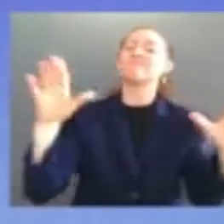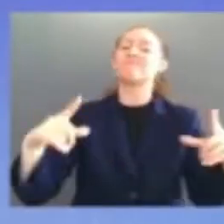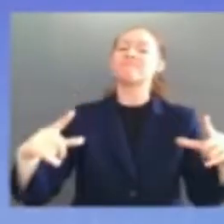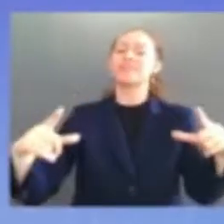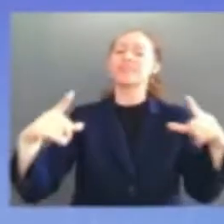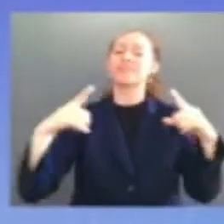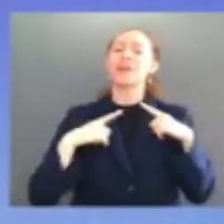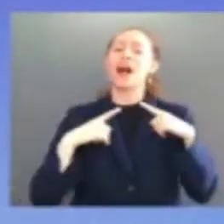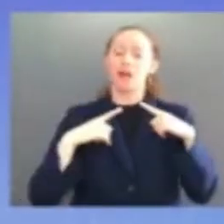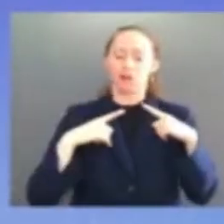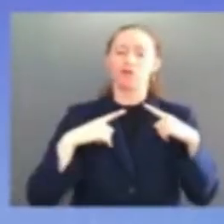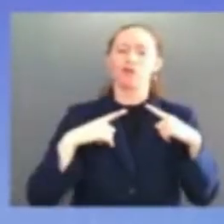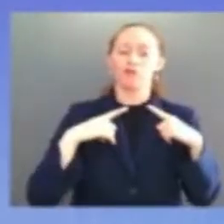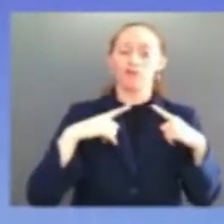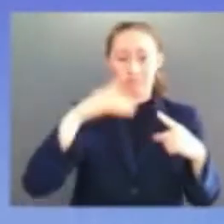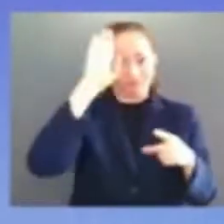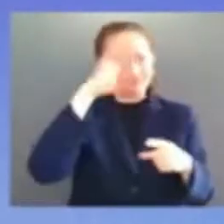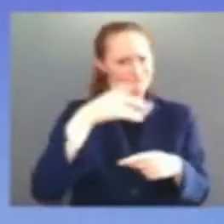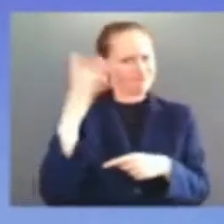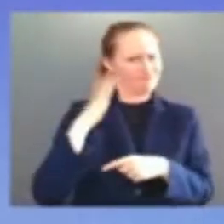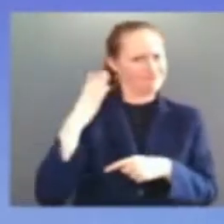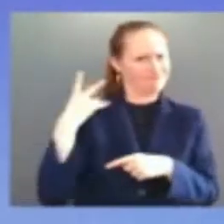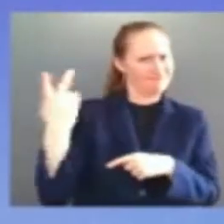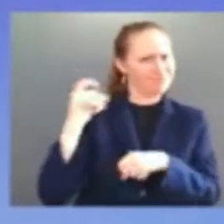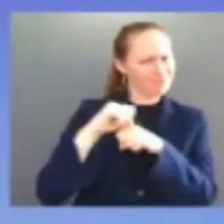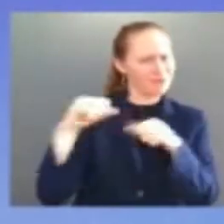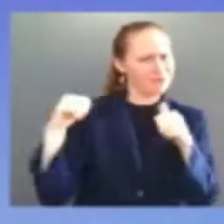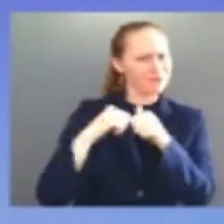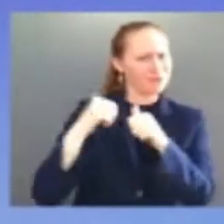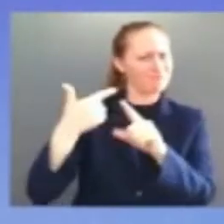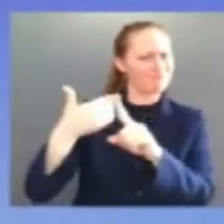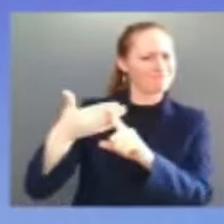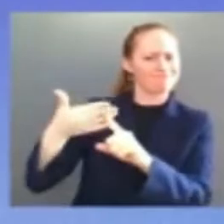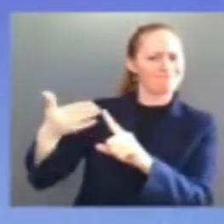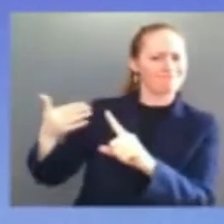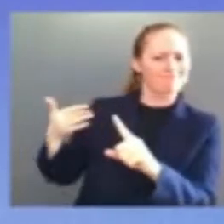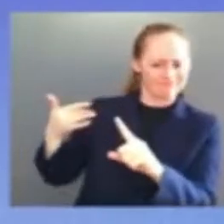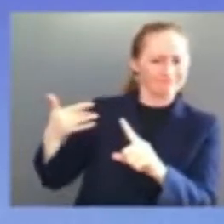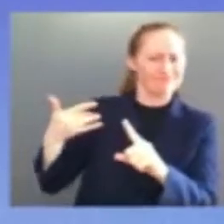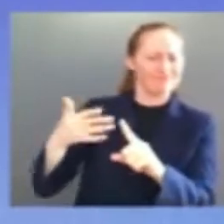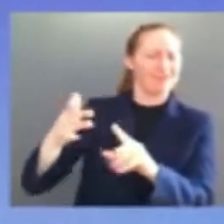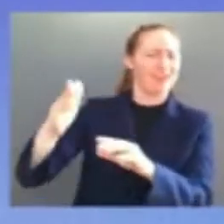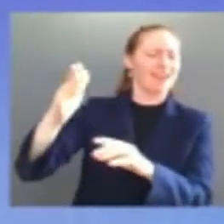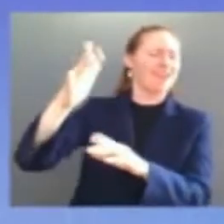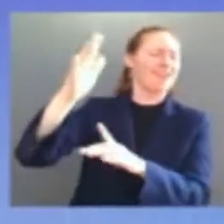before he became injustice he's a man of great integrity we're going to miss justice breyer